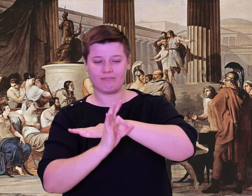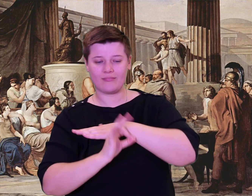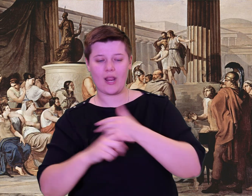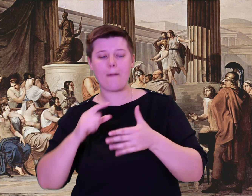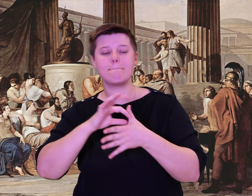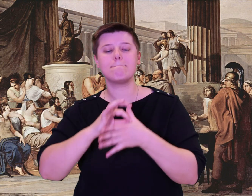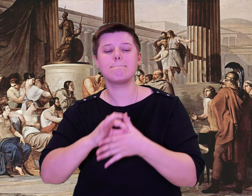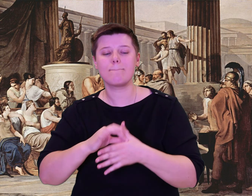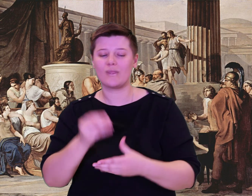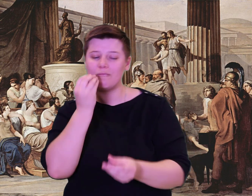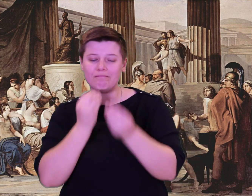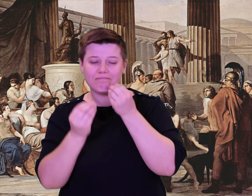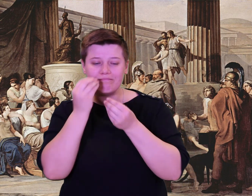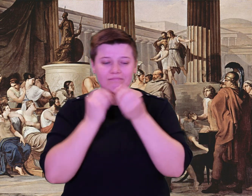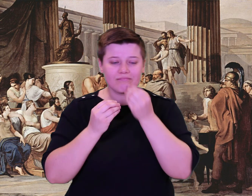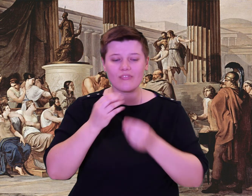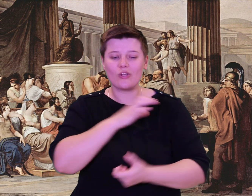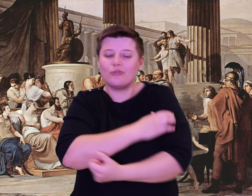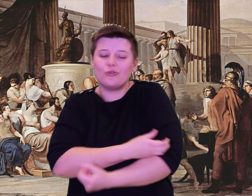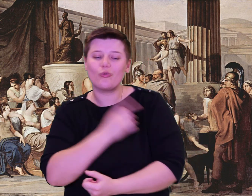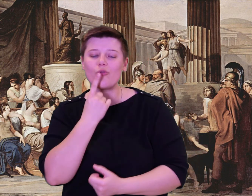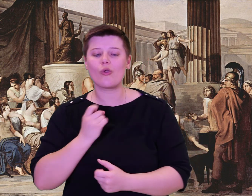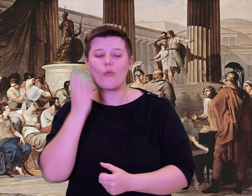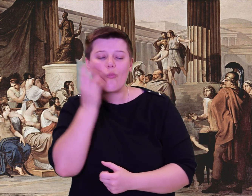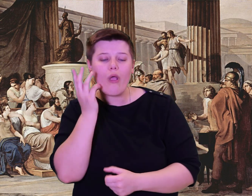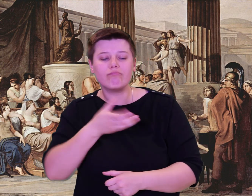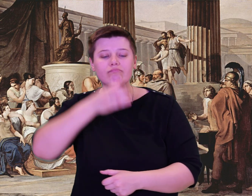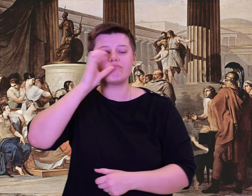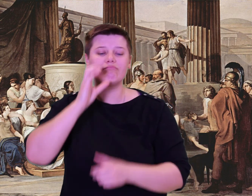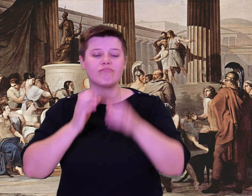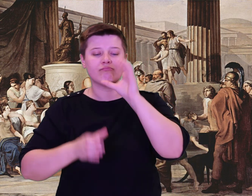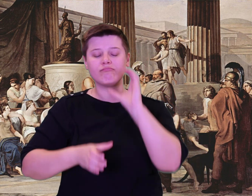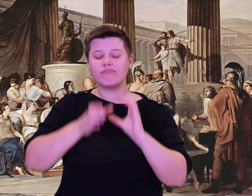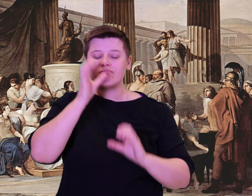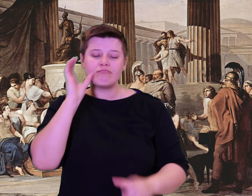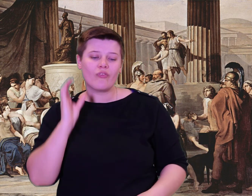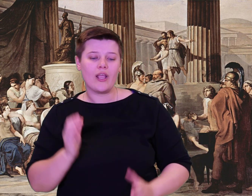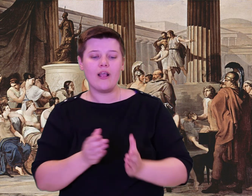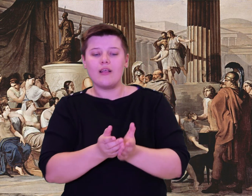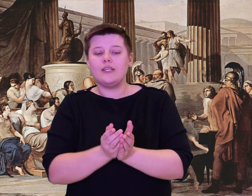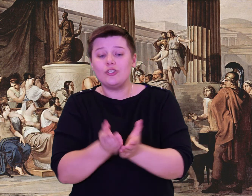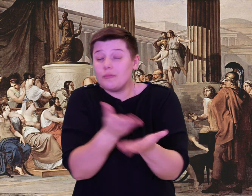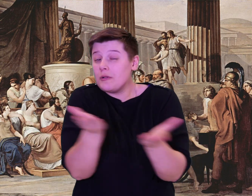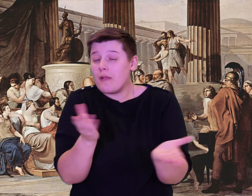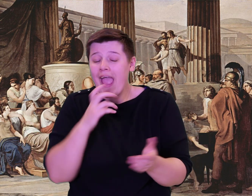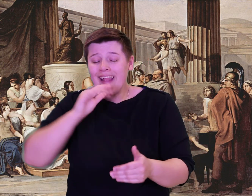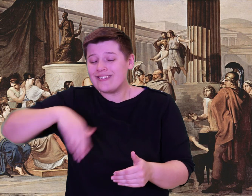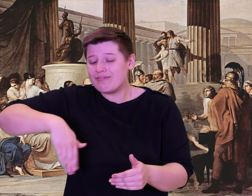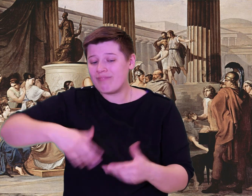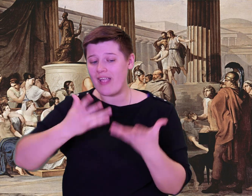Up by the harbor head, fresh water gushes down beneath the caves. The poplars grow